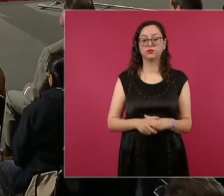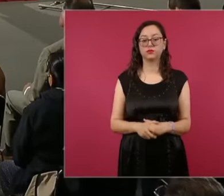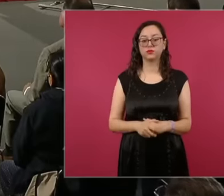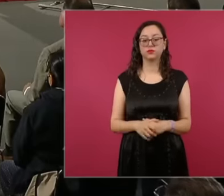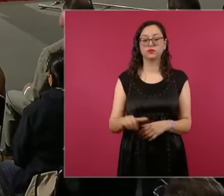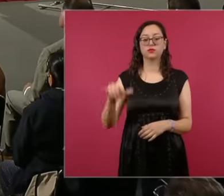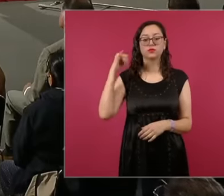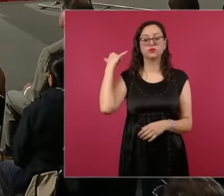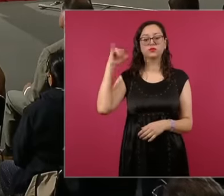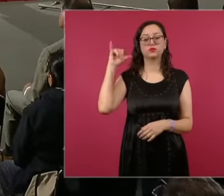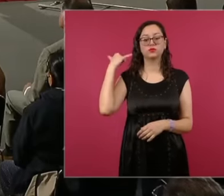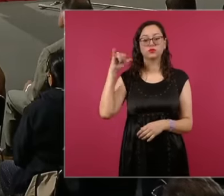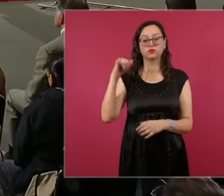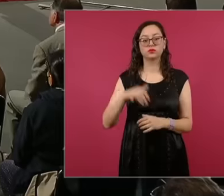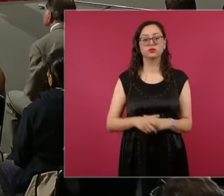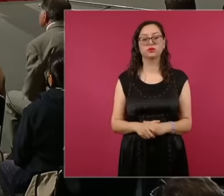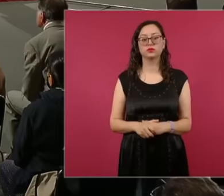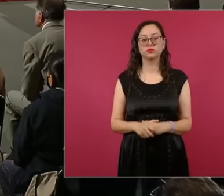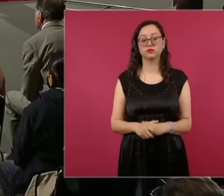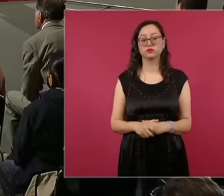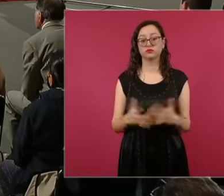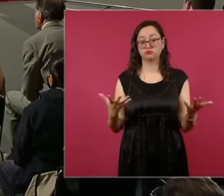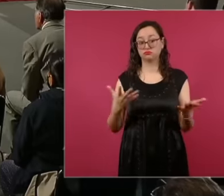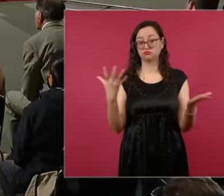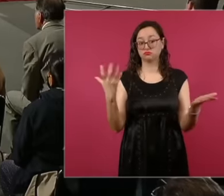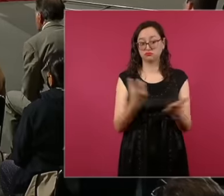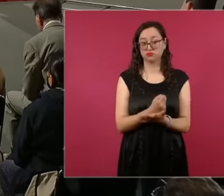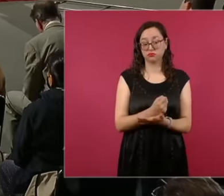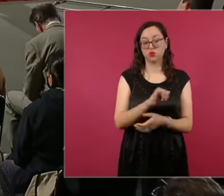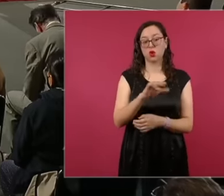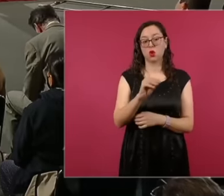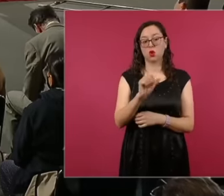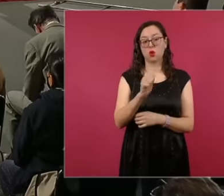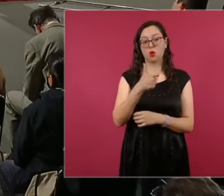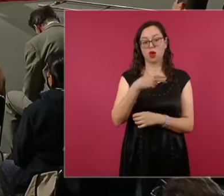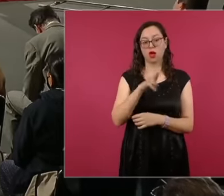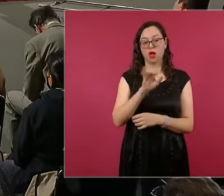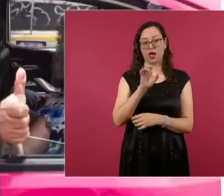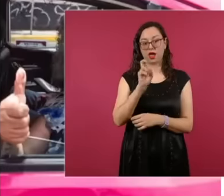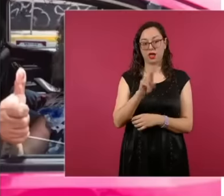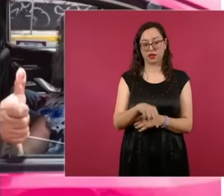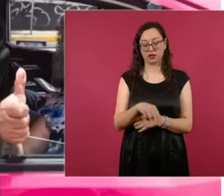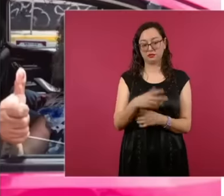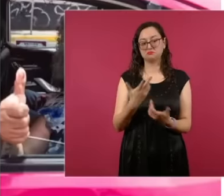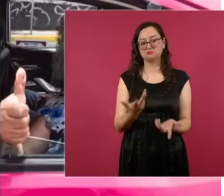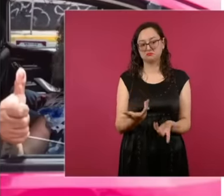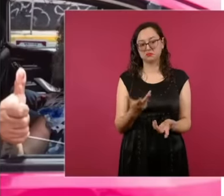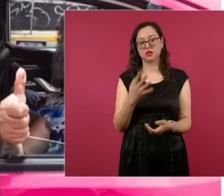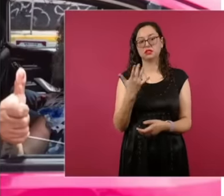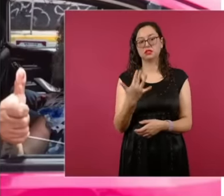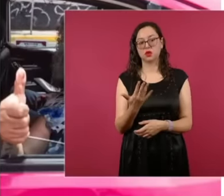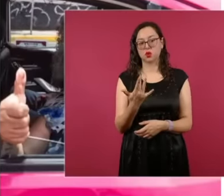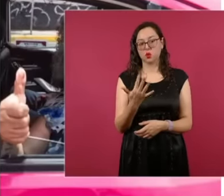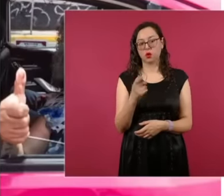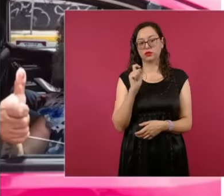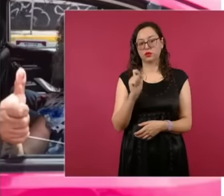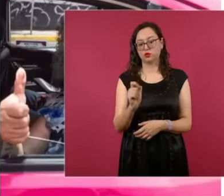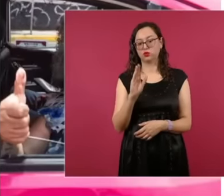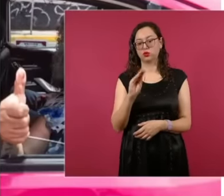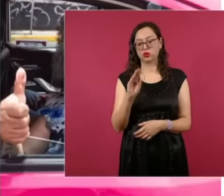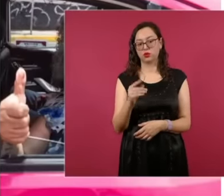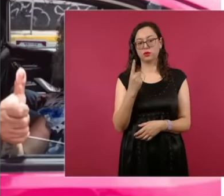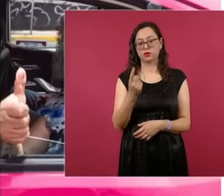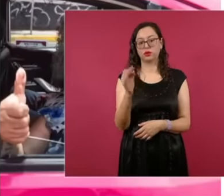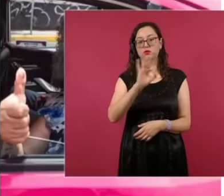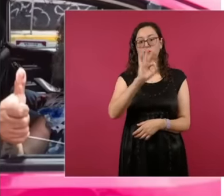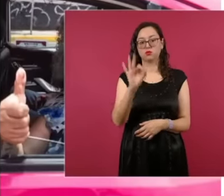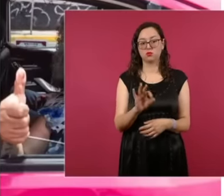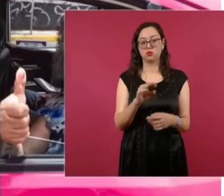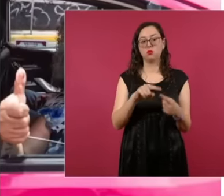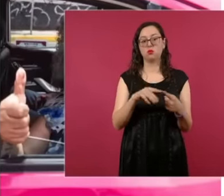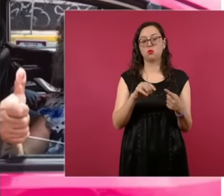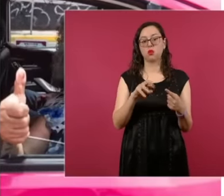the triumph of the prep is noted for Joaquín Díaz el guacho with 50.91 for morena PT Verde